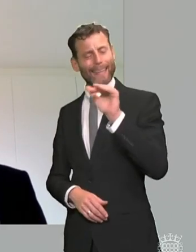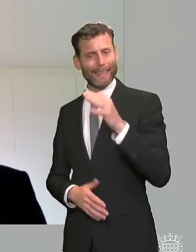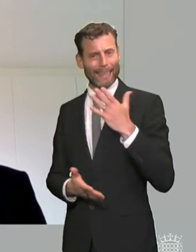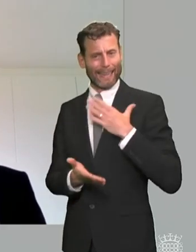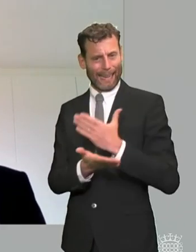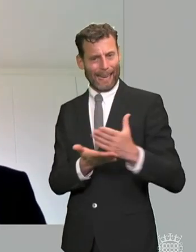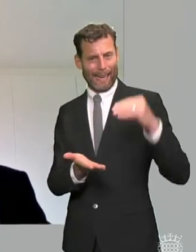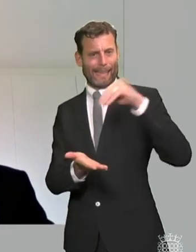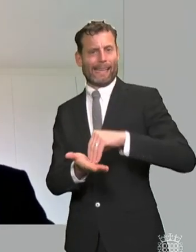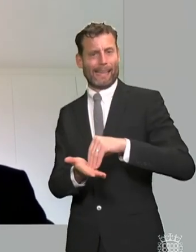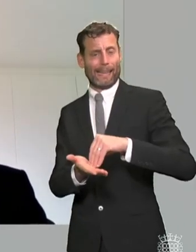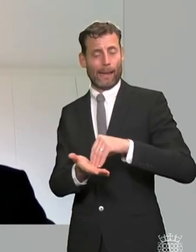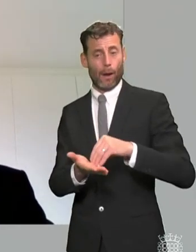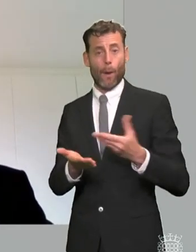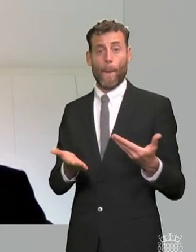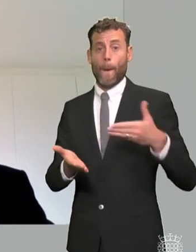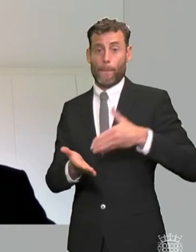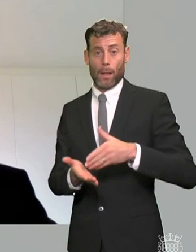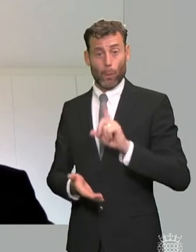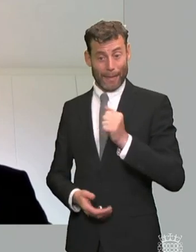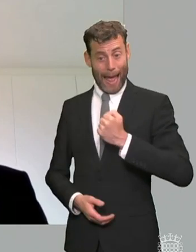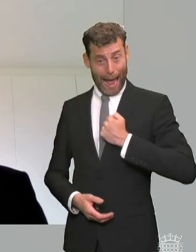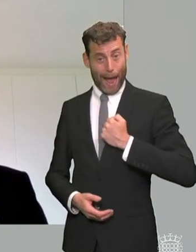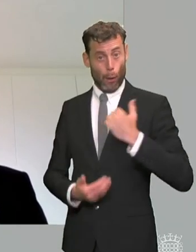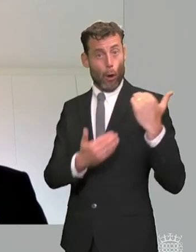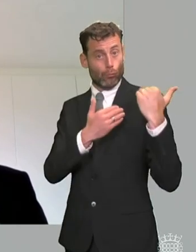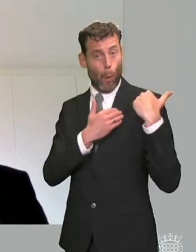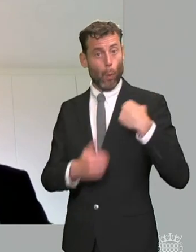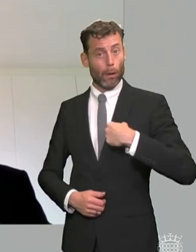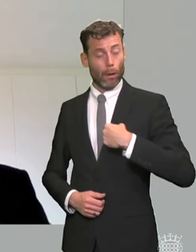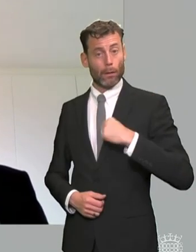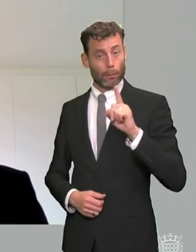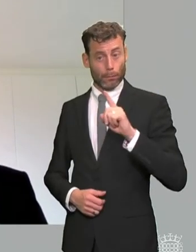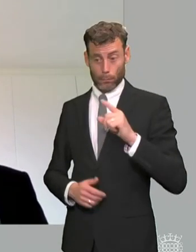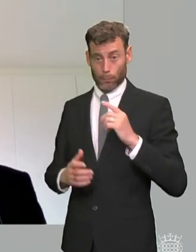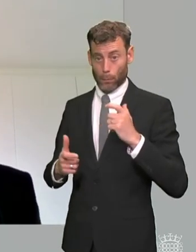understand the role we already have statutorily in setting complaint standards around this area and